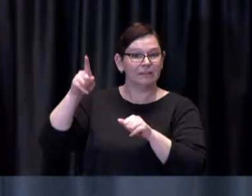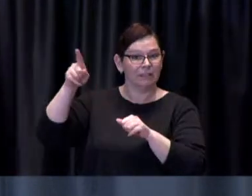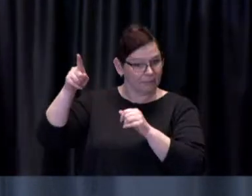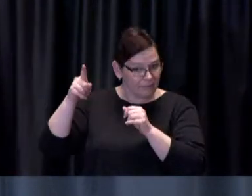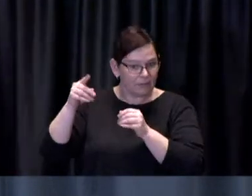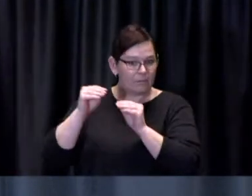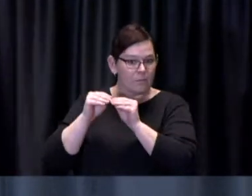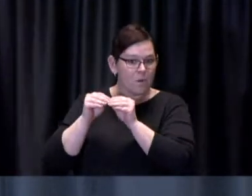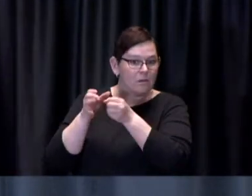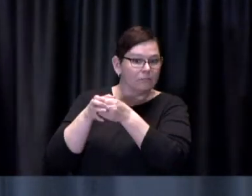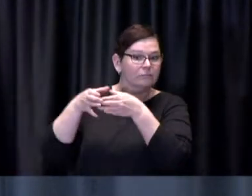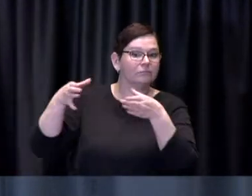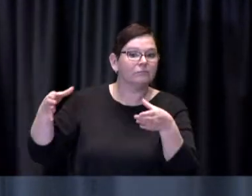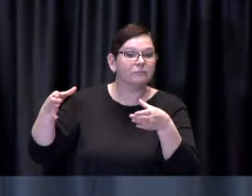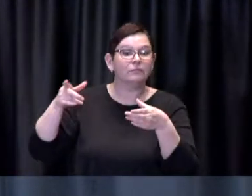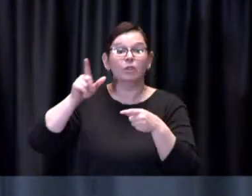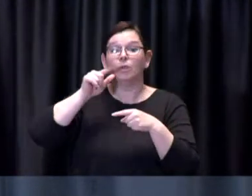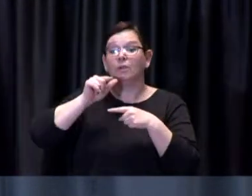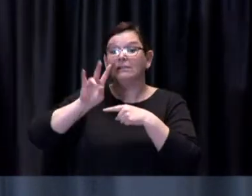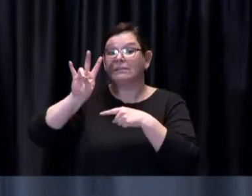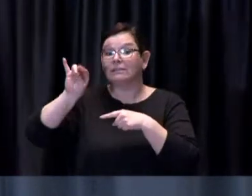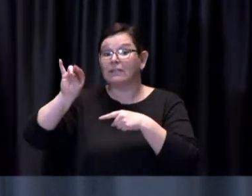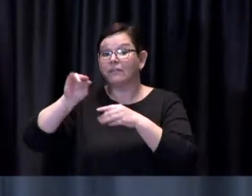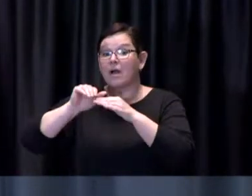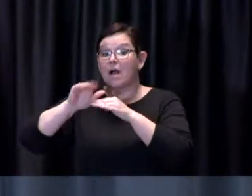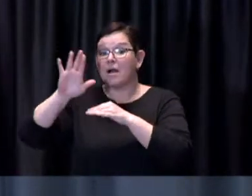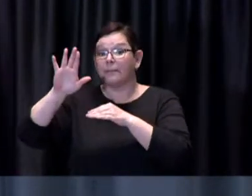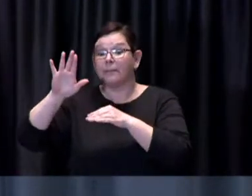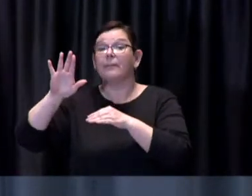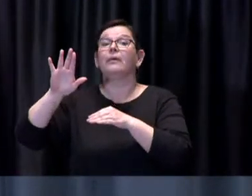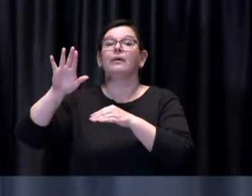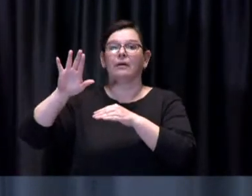are 70 years of age and older, both in Toronto and outside Toronto.